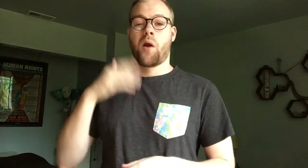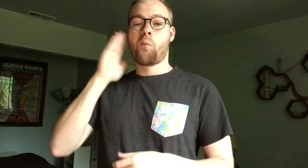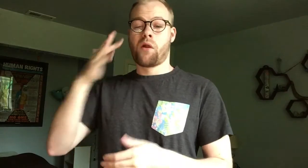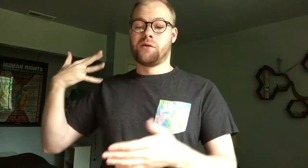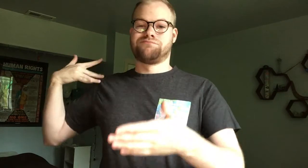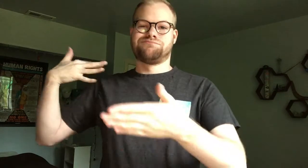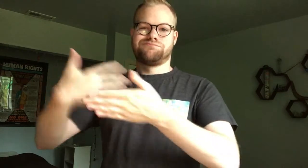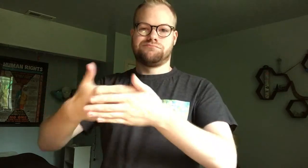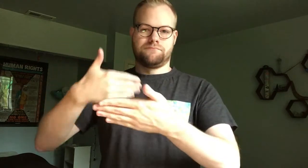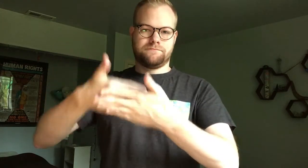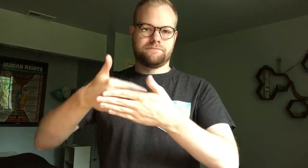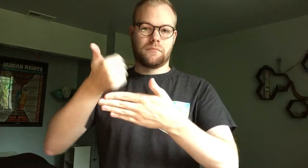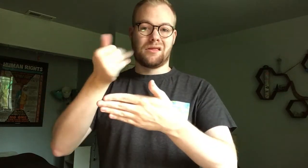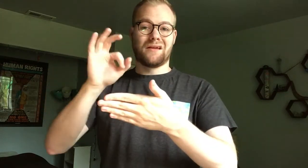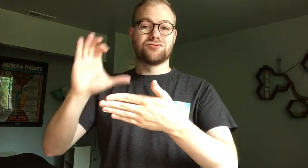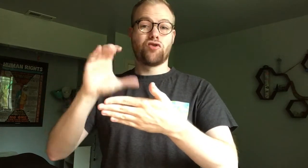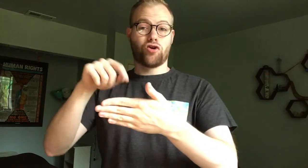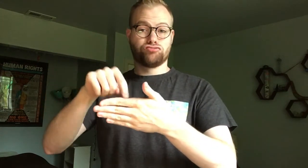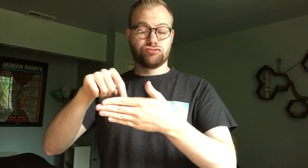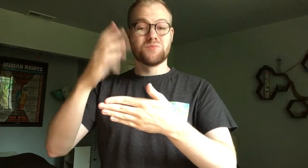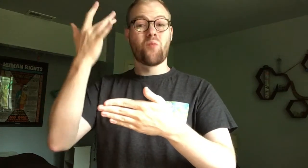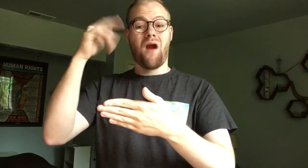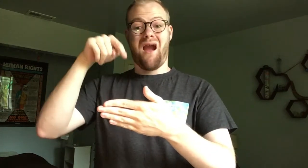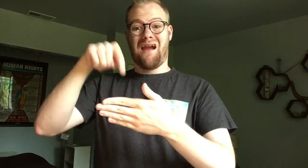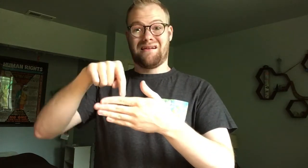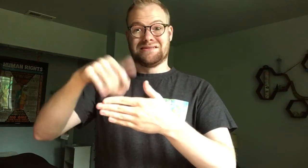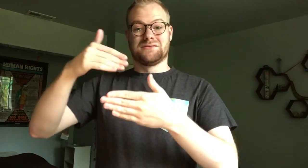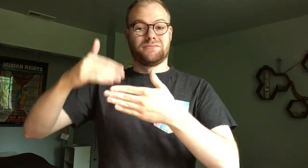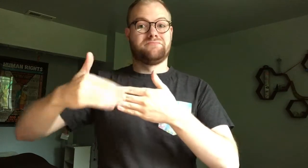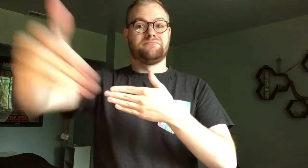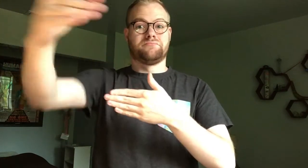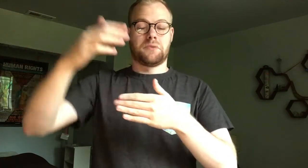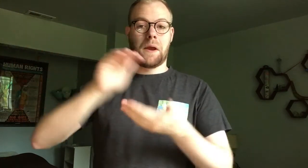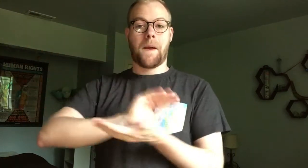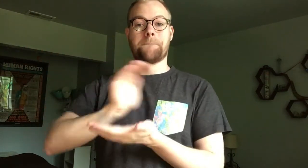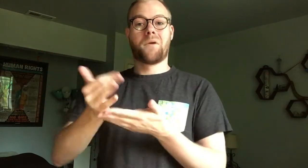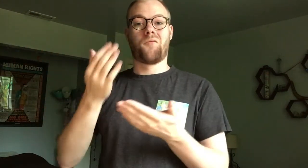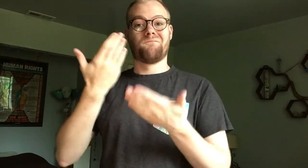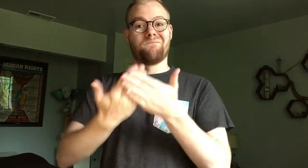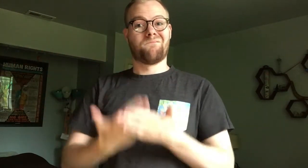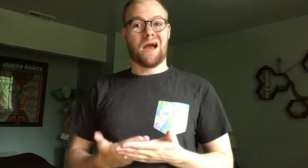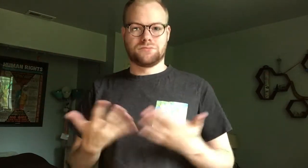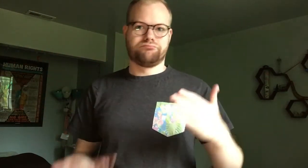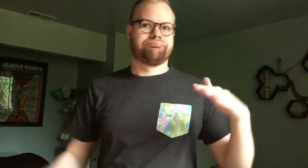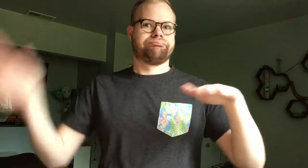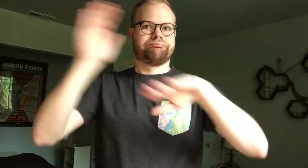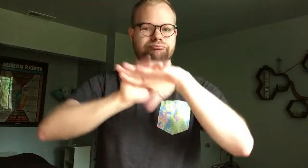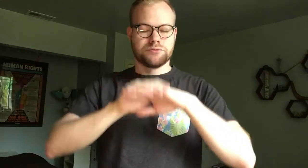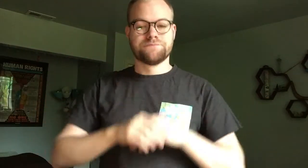I will only be going up to the 1900s, because at that point, the amount of facts increases a LOT.